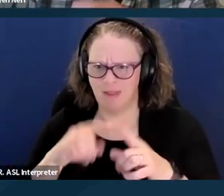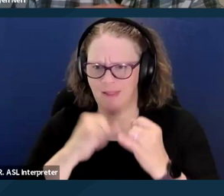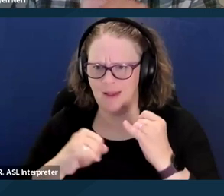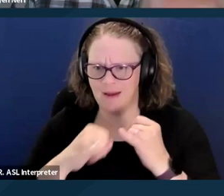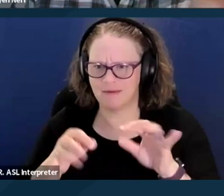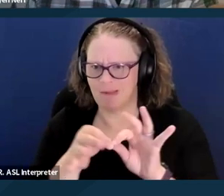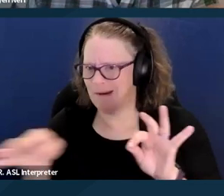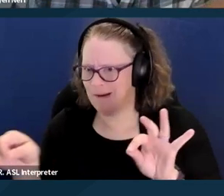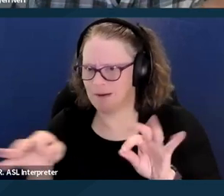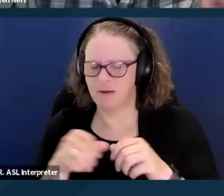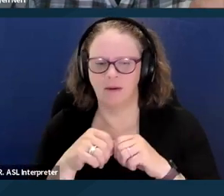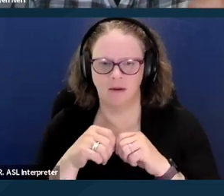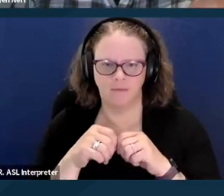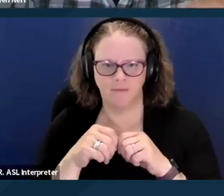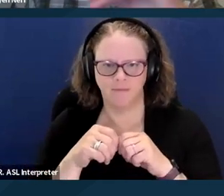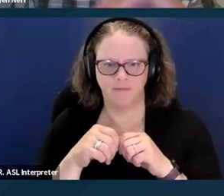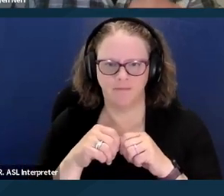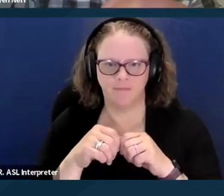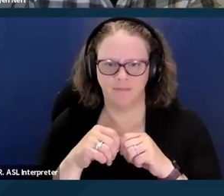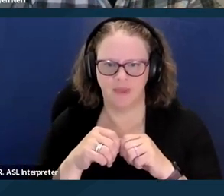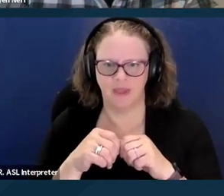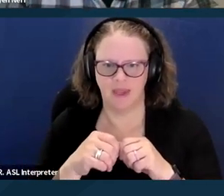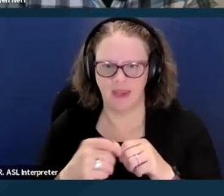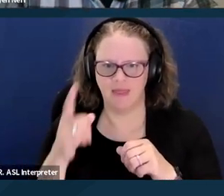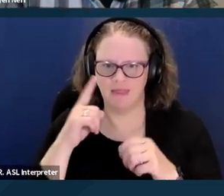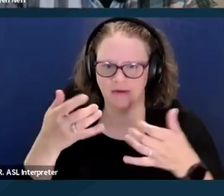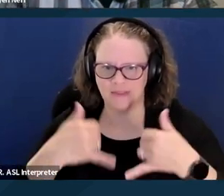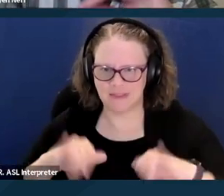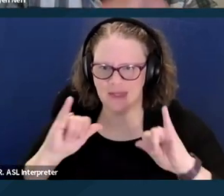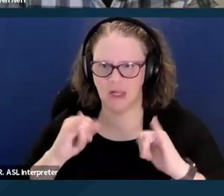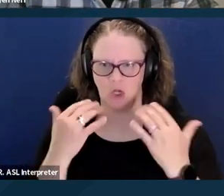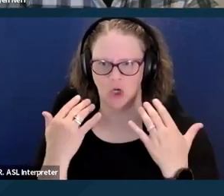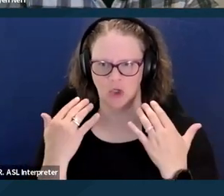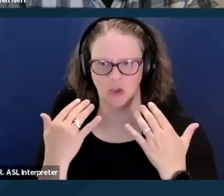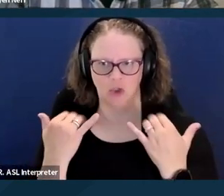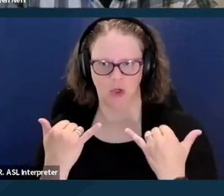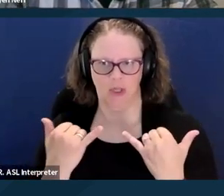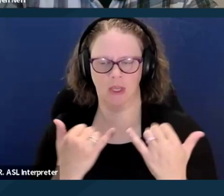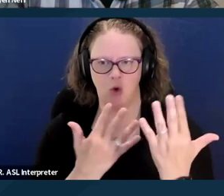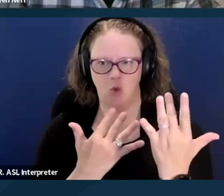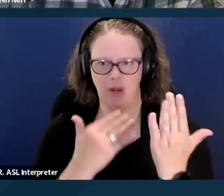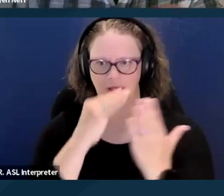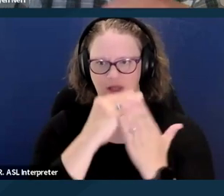but I believe there is still currently a wait list for this type of waiver,